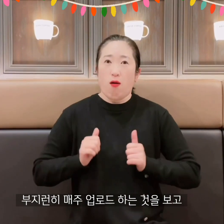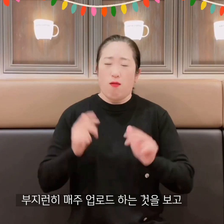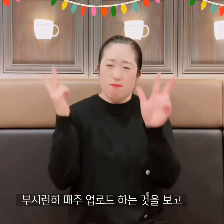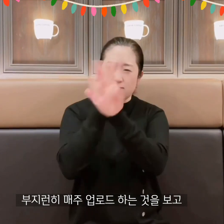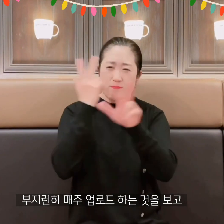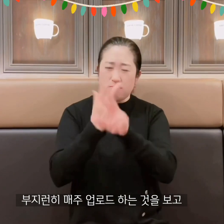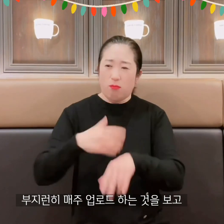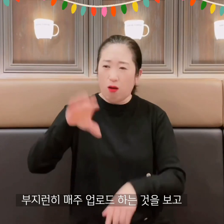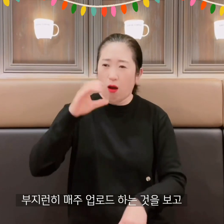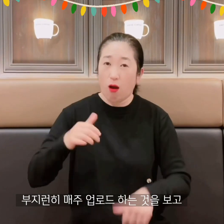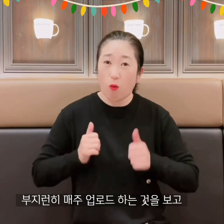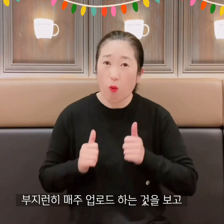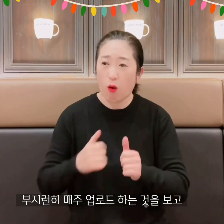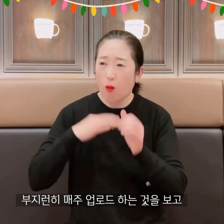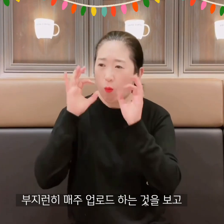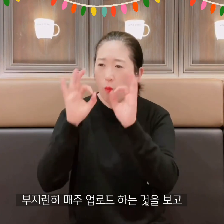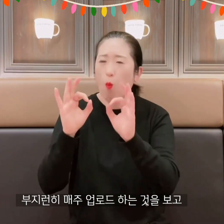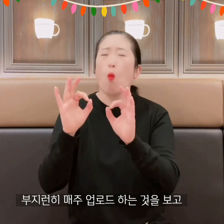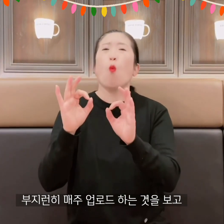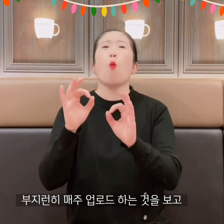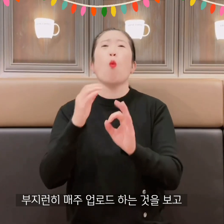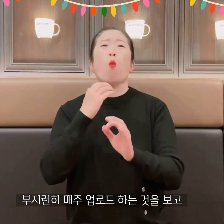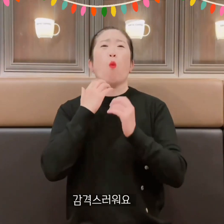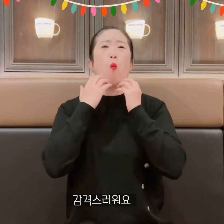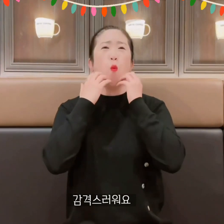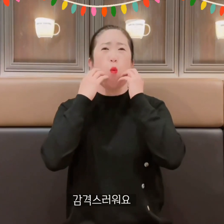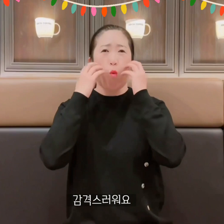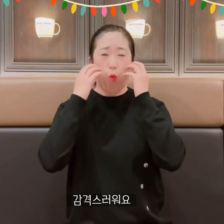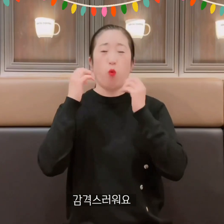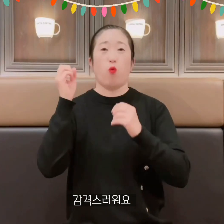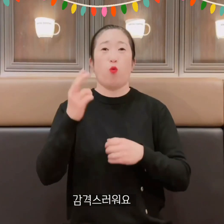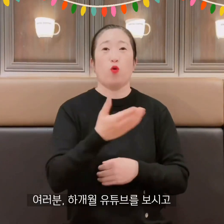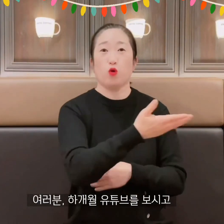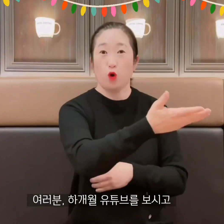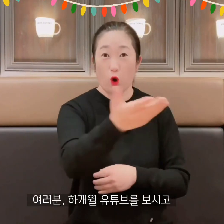Watching her diligently upload every week, I am thrilled